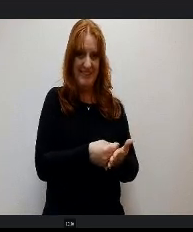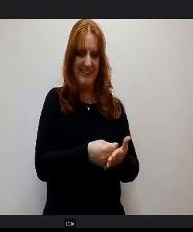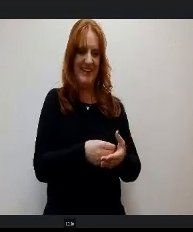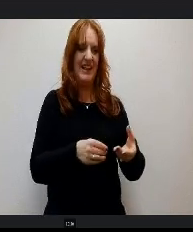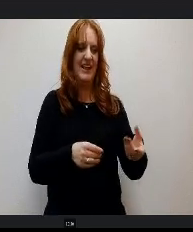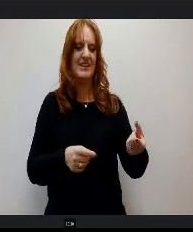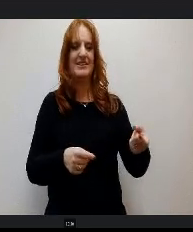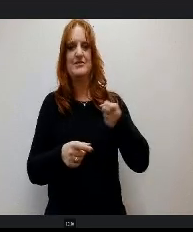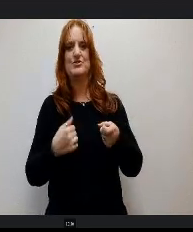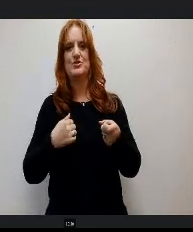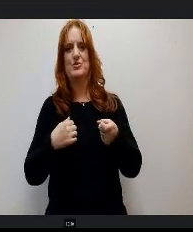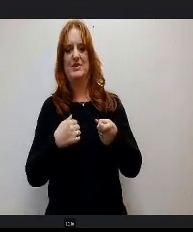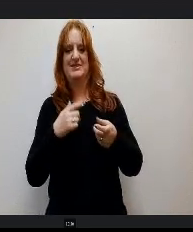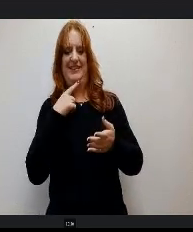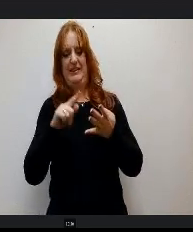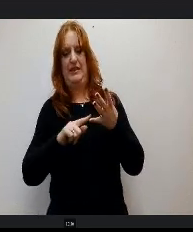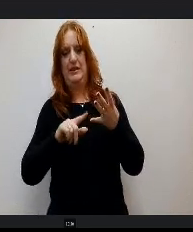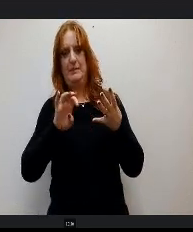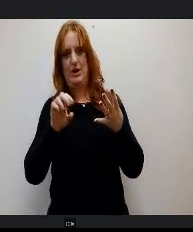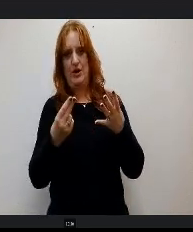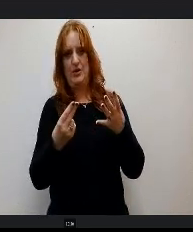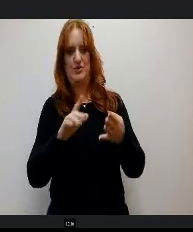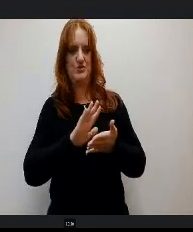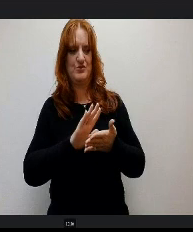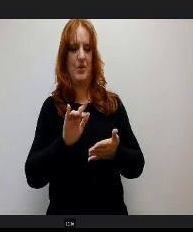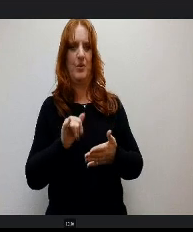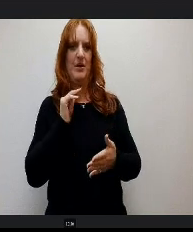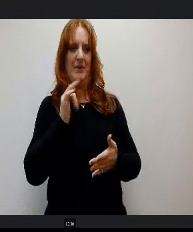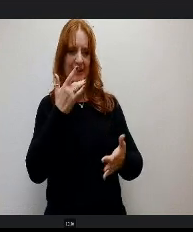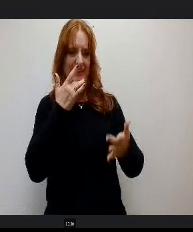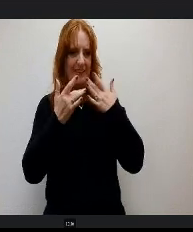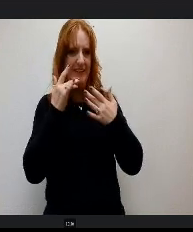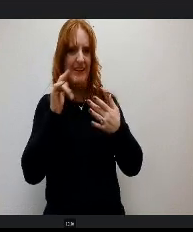March, so we were going to be tighter up until we got to March until we normally have been.